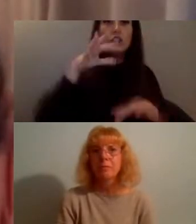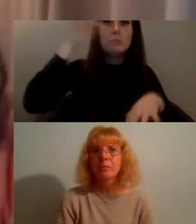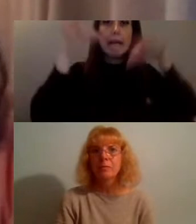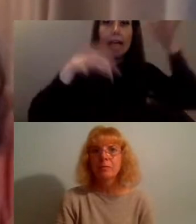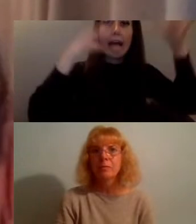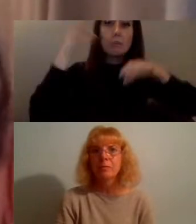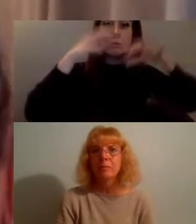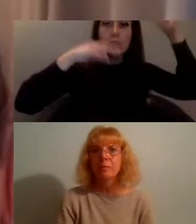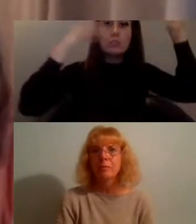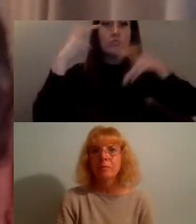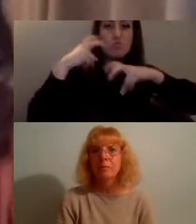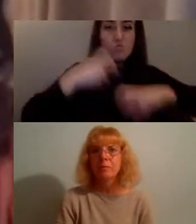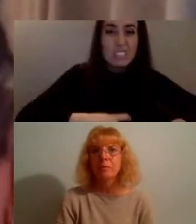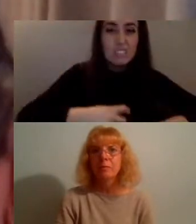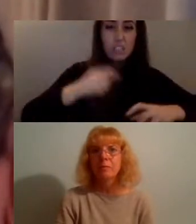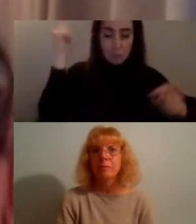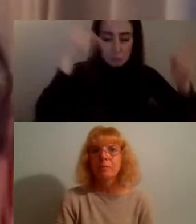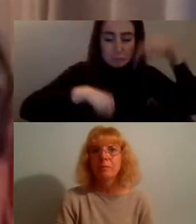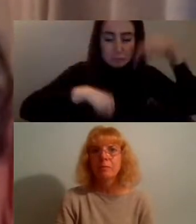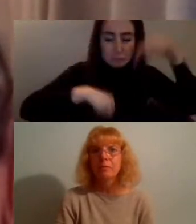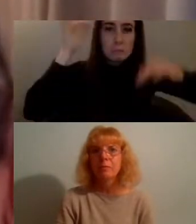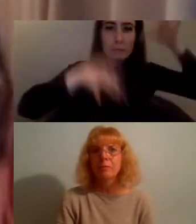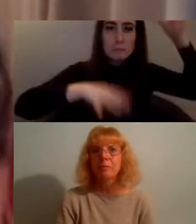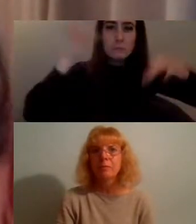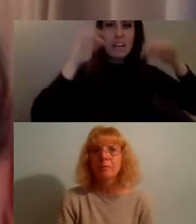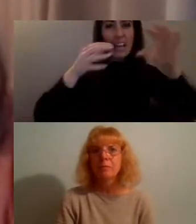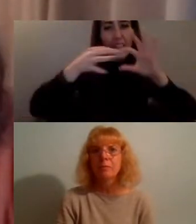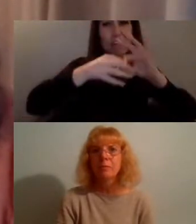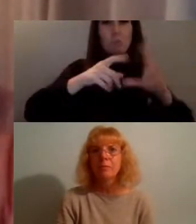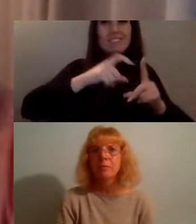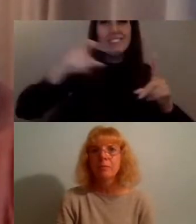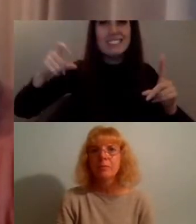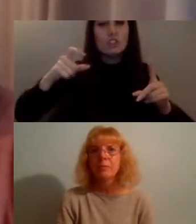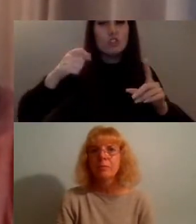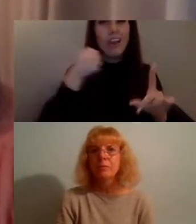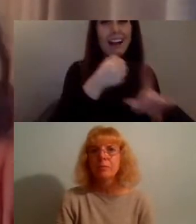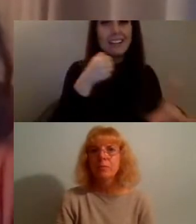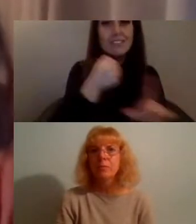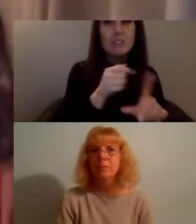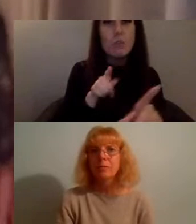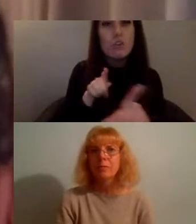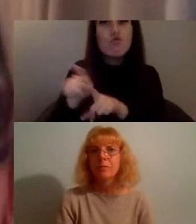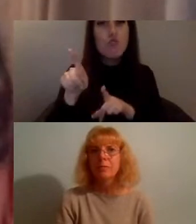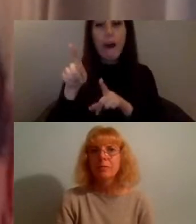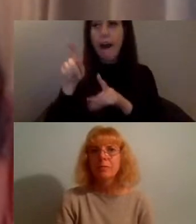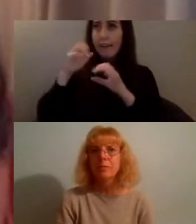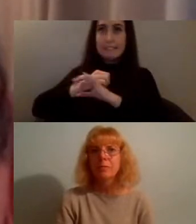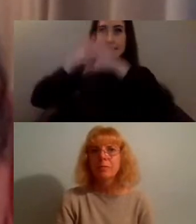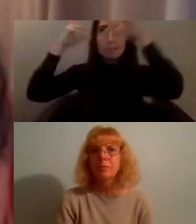and living through to do with digital activism and we'll explore some of the potentials, pitfalls,